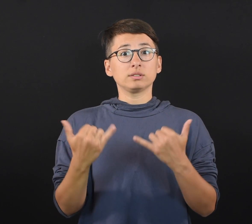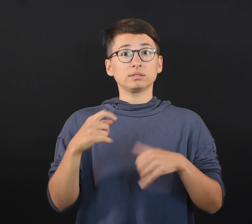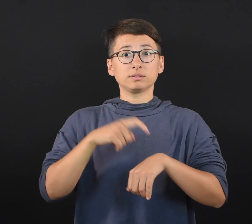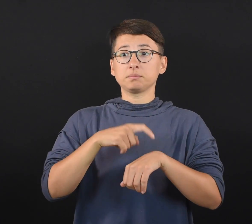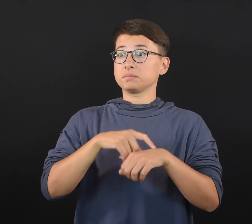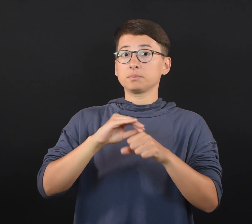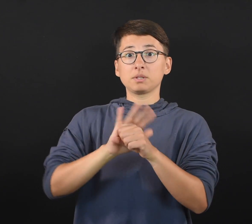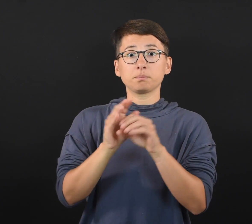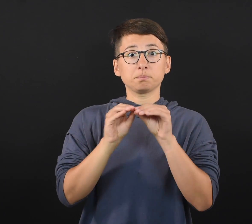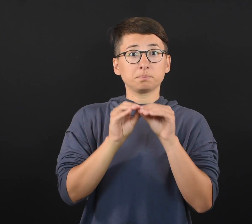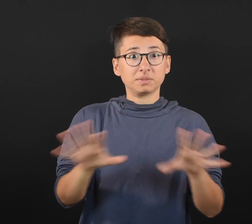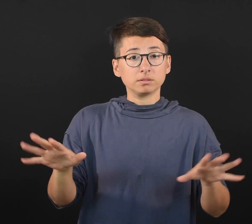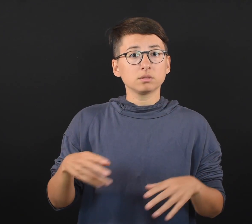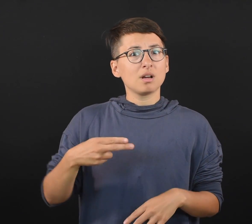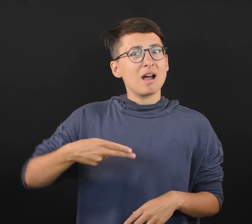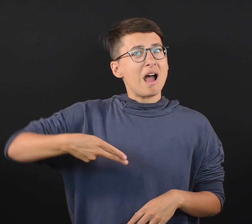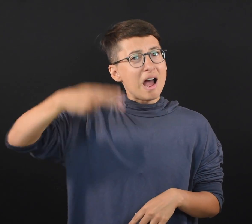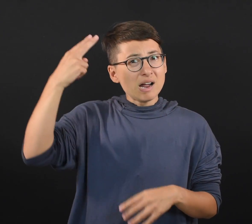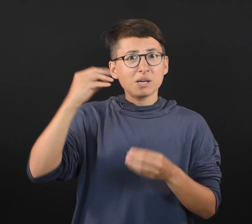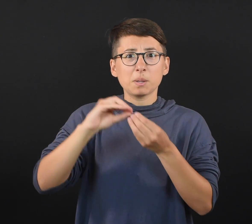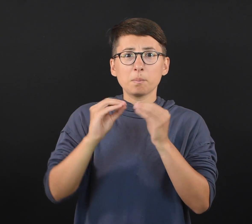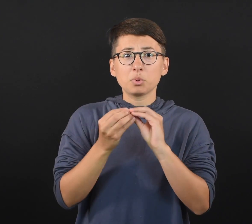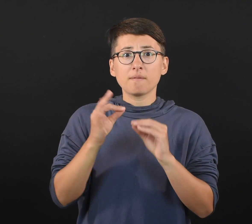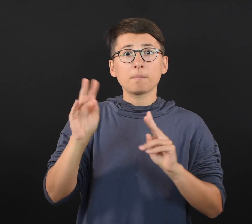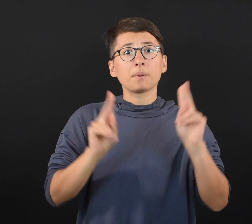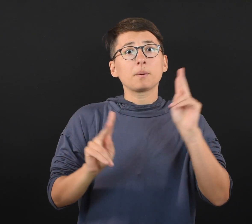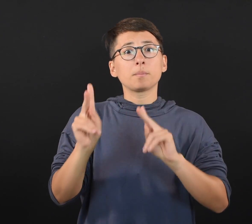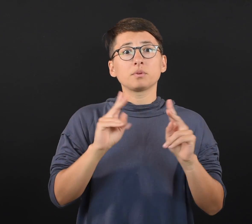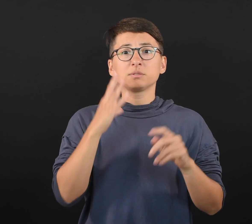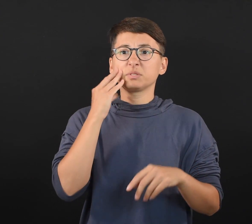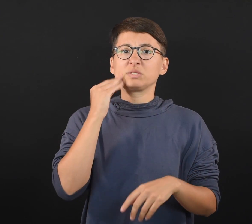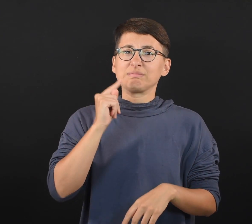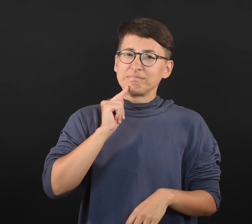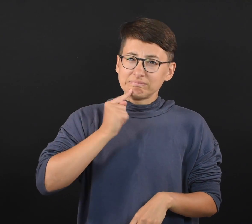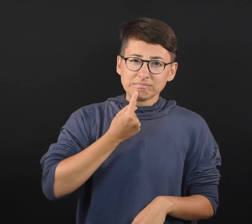At this point in the pandemic, the overwhelming number of people